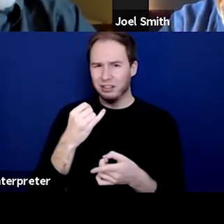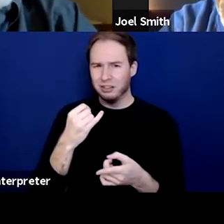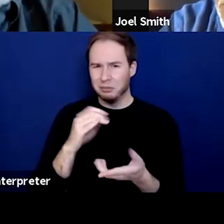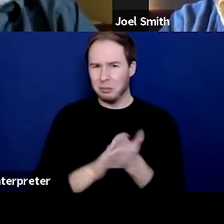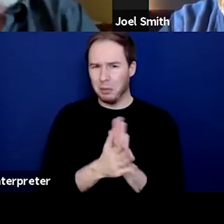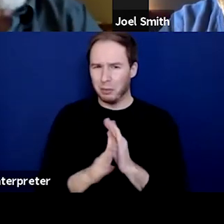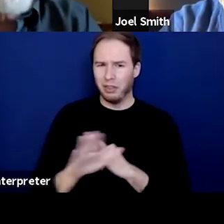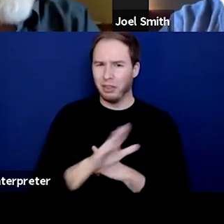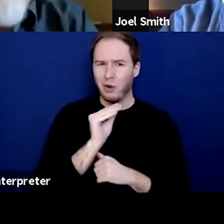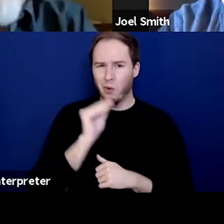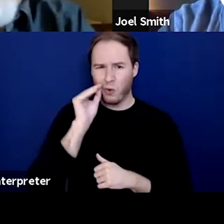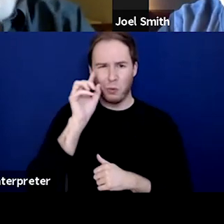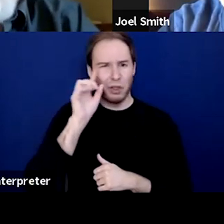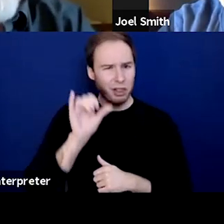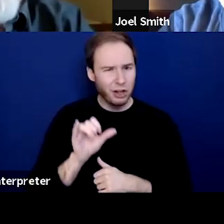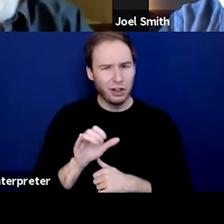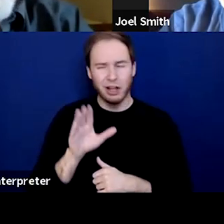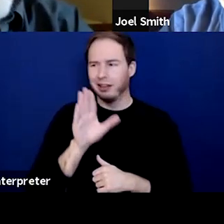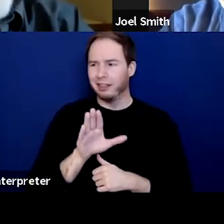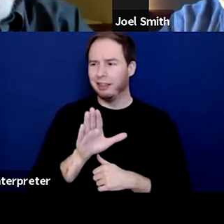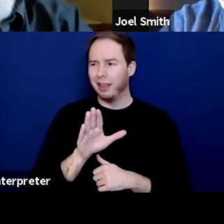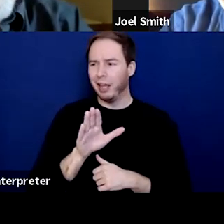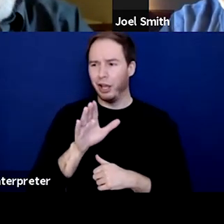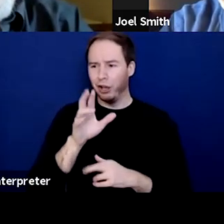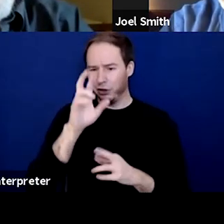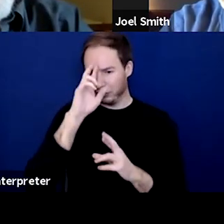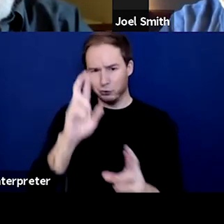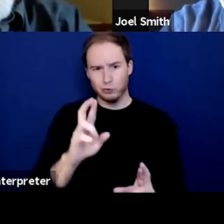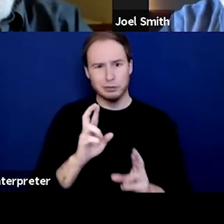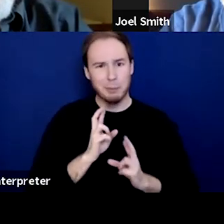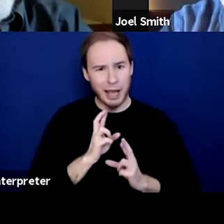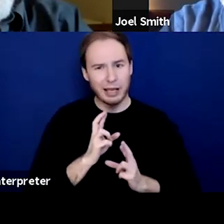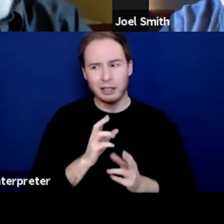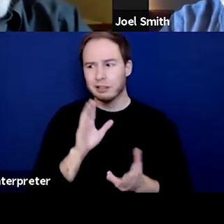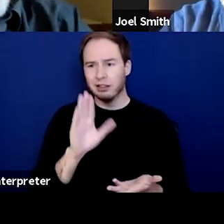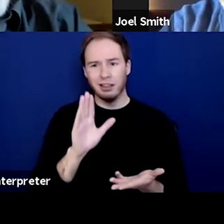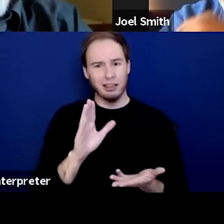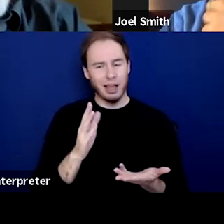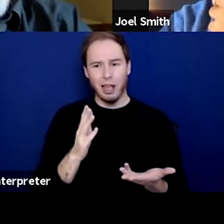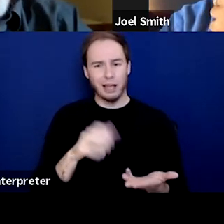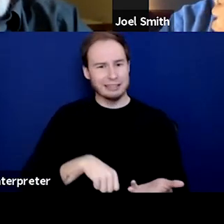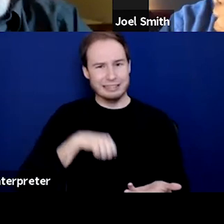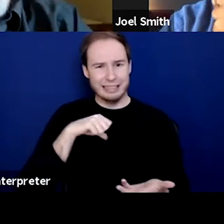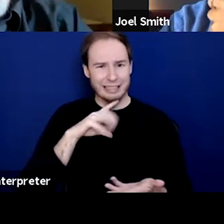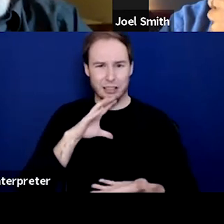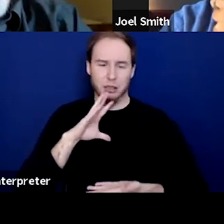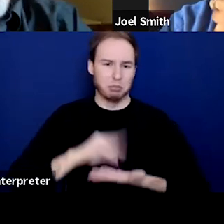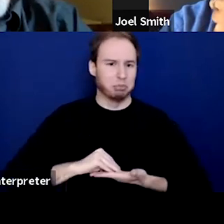Imagine what that does to their self-respect and their own dignity. It just crushes it. And so, I'm not asking folks